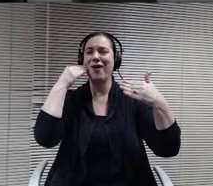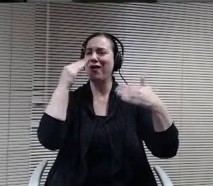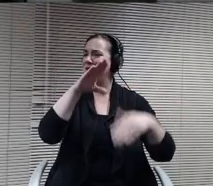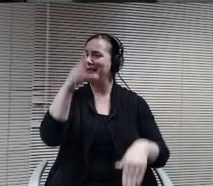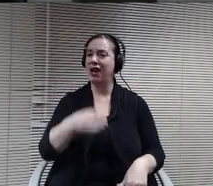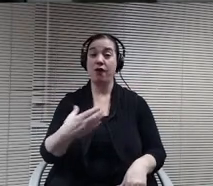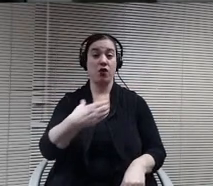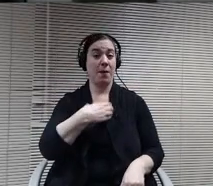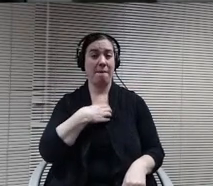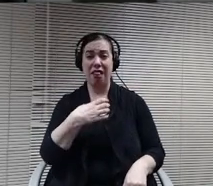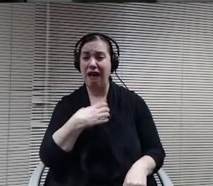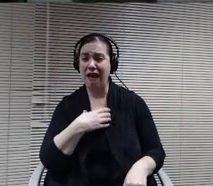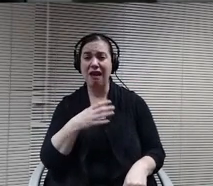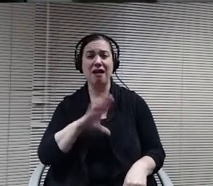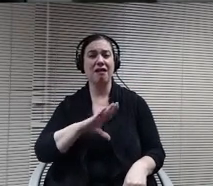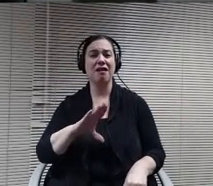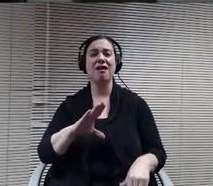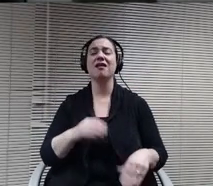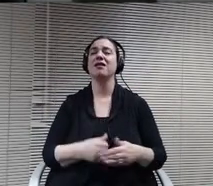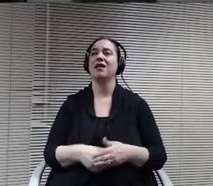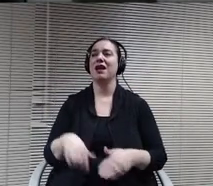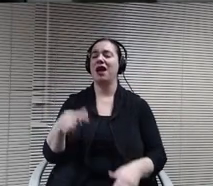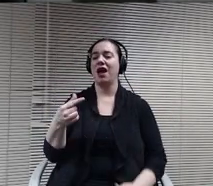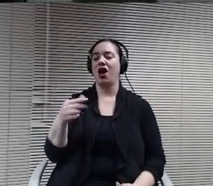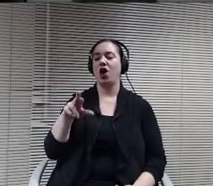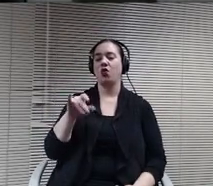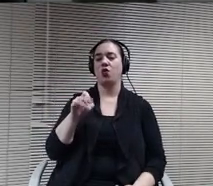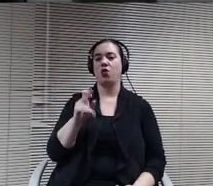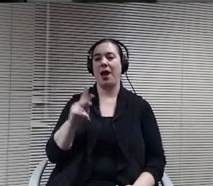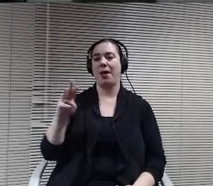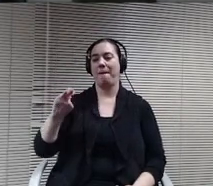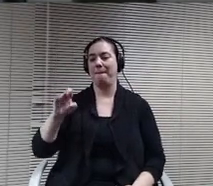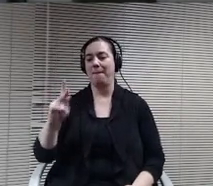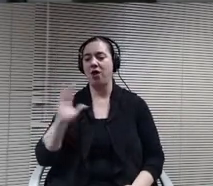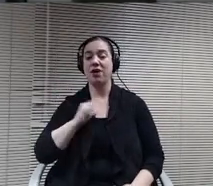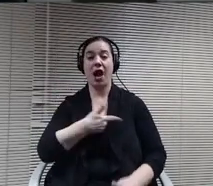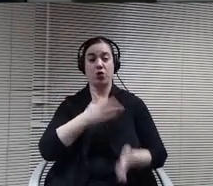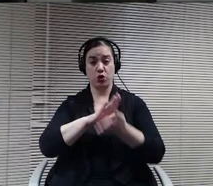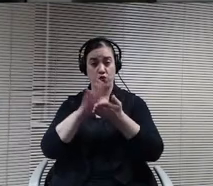great work and then finally Greg Merker custodian kept a safe, kept our building clean and